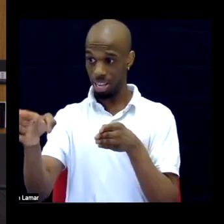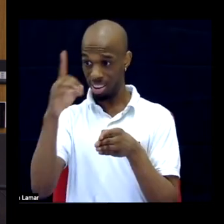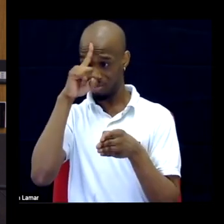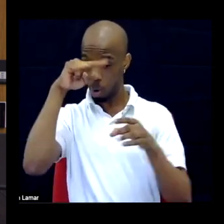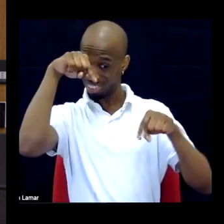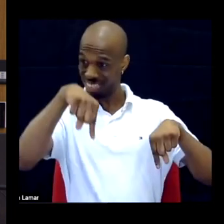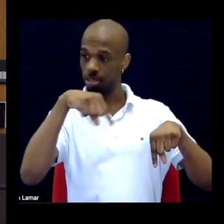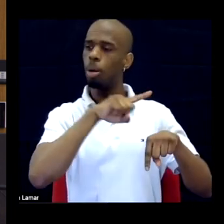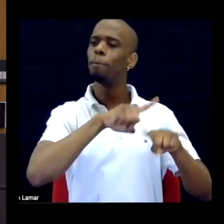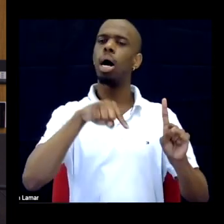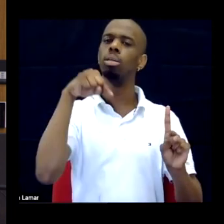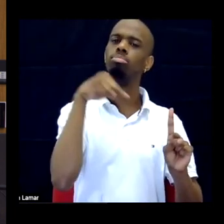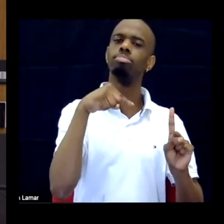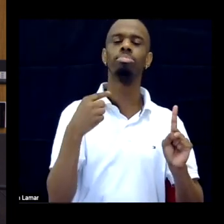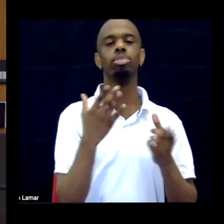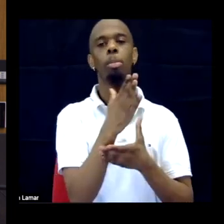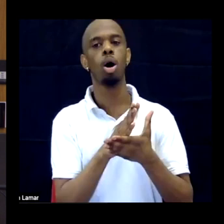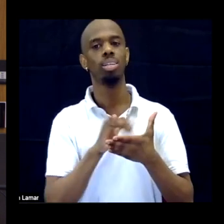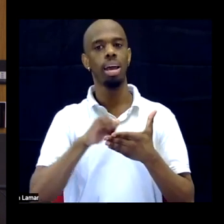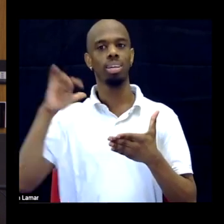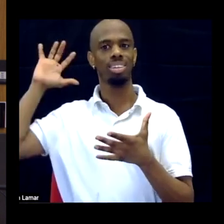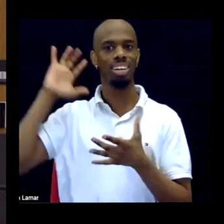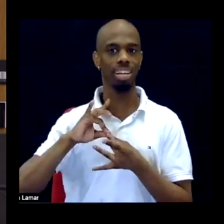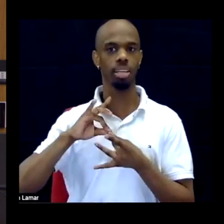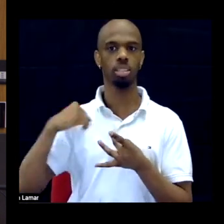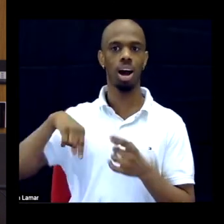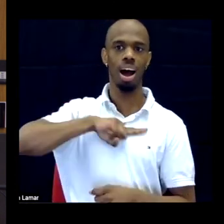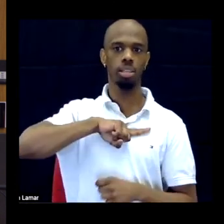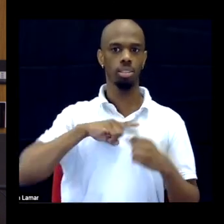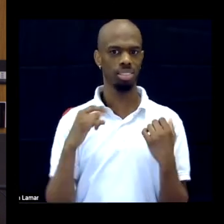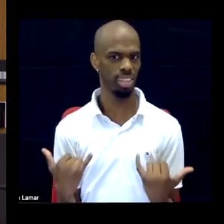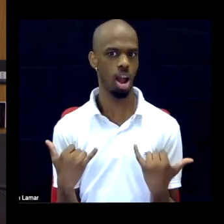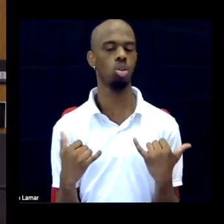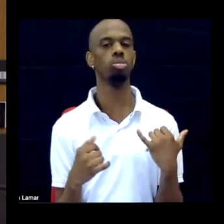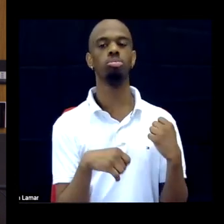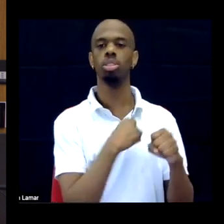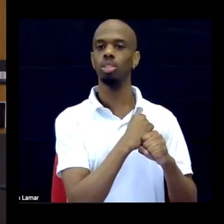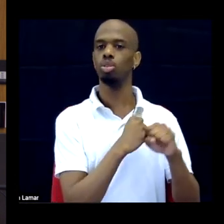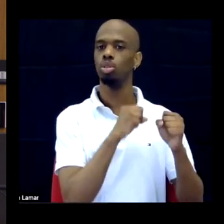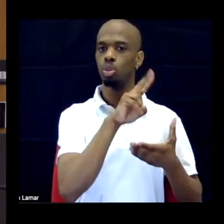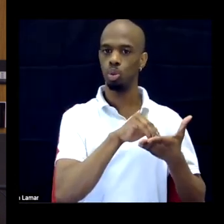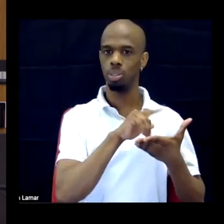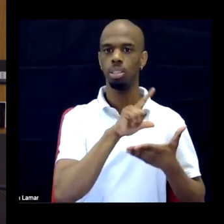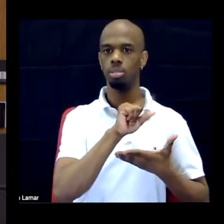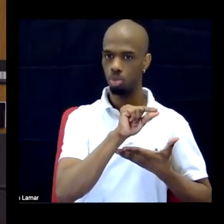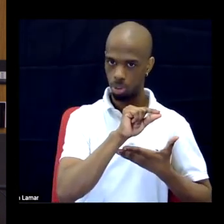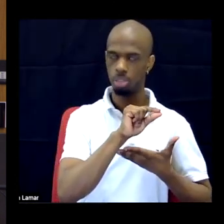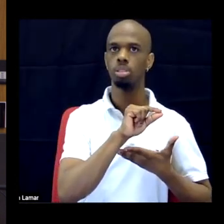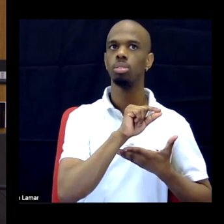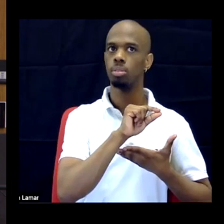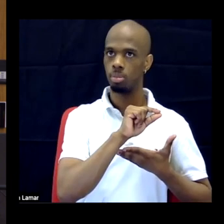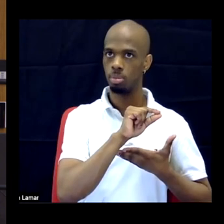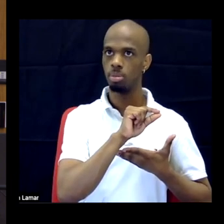sections that connect us now or in 2020 and more recently to protests over Section 504,